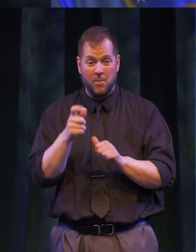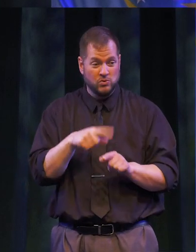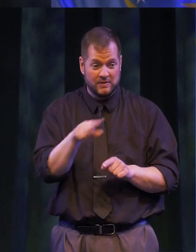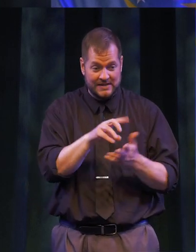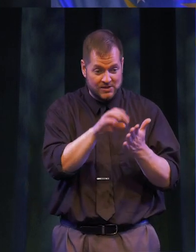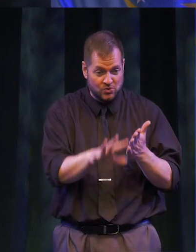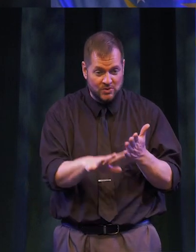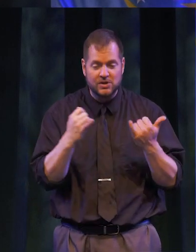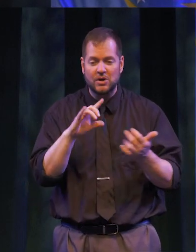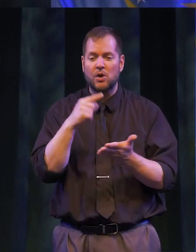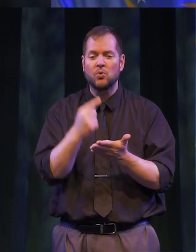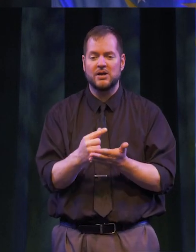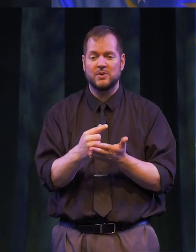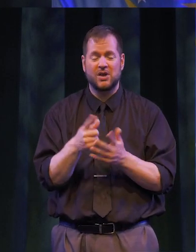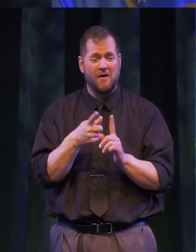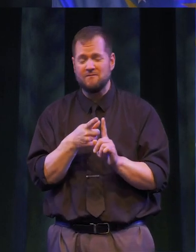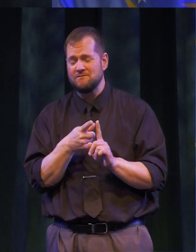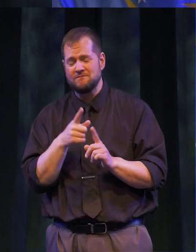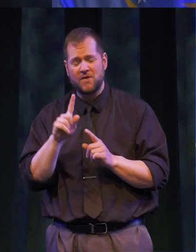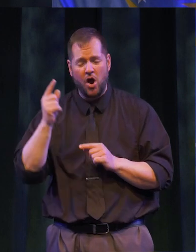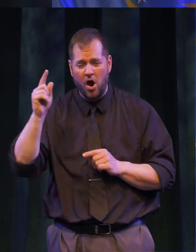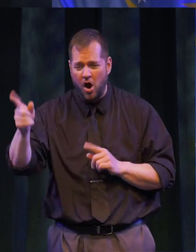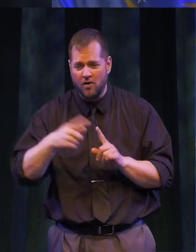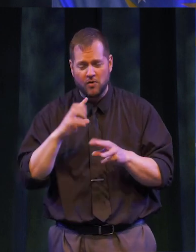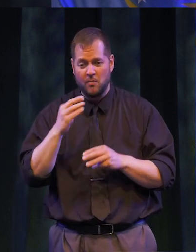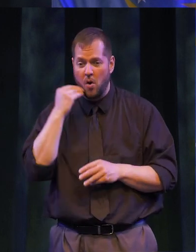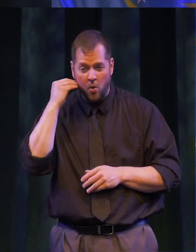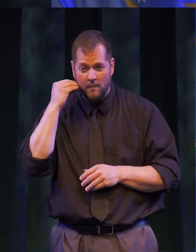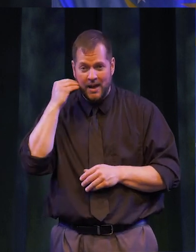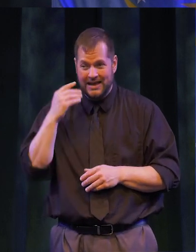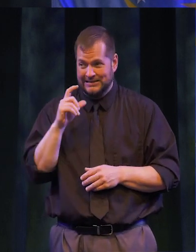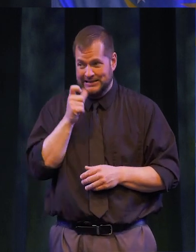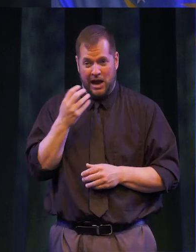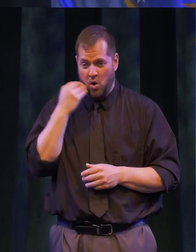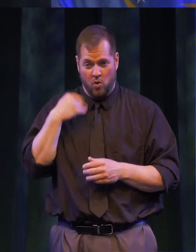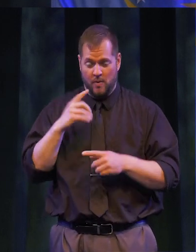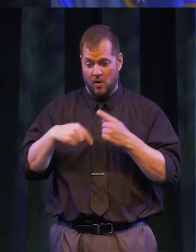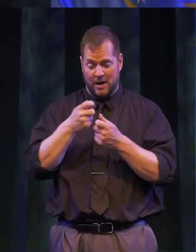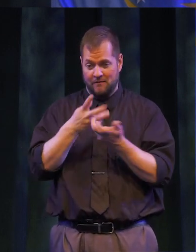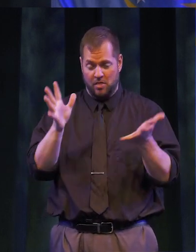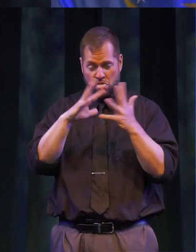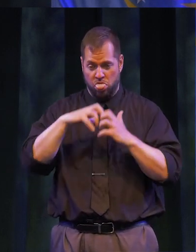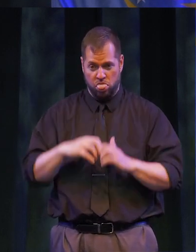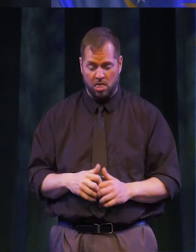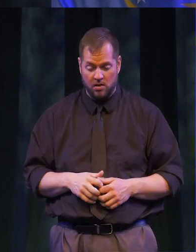OF THESE STUDENTS AND NOW GRADUATES WERE FAR FROM HOME AS OUR WORLD UNRAVELED, AND WE RECOGNIZE THIS ADDED HARDSHIP.